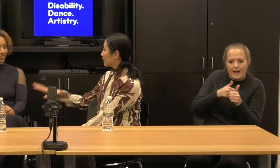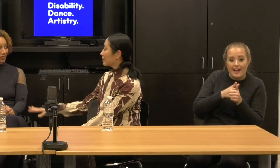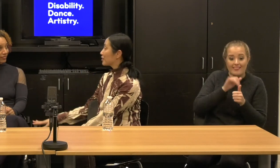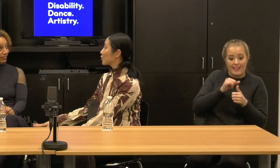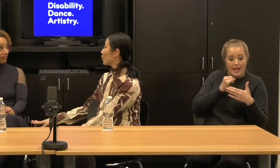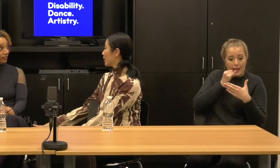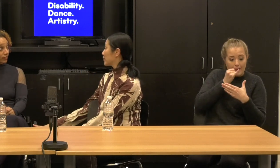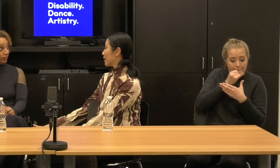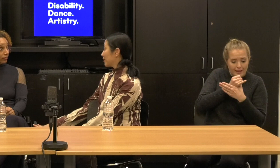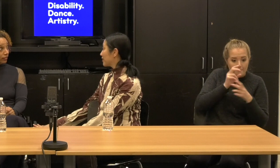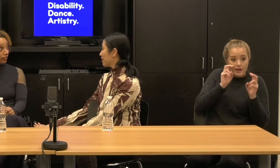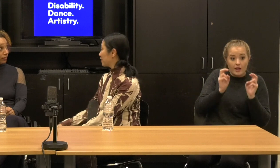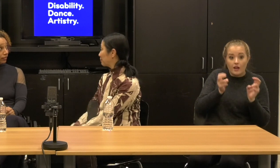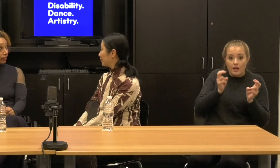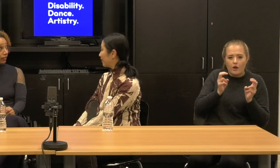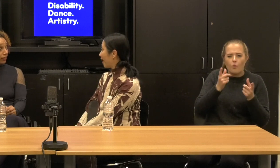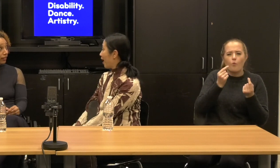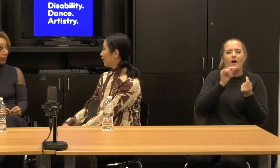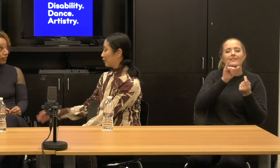I think that's so well said.